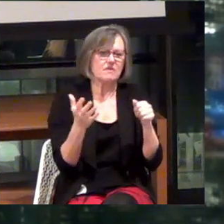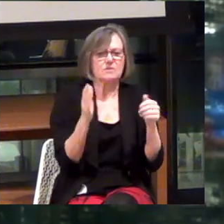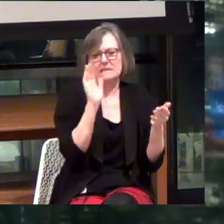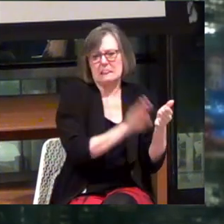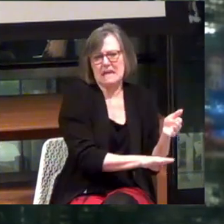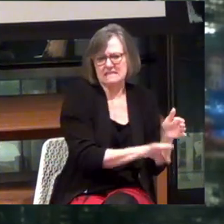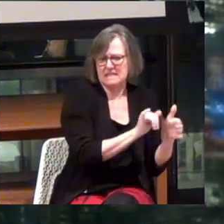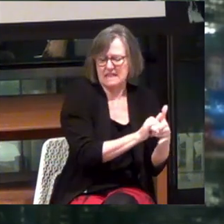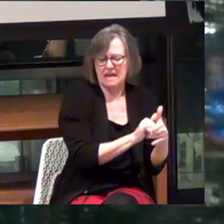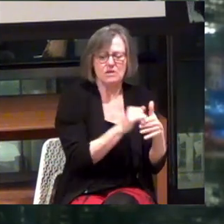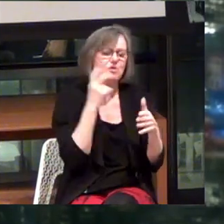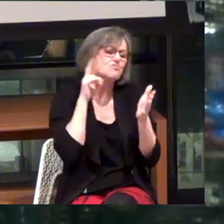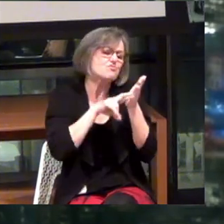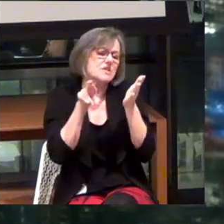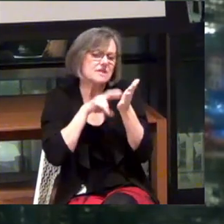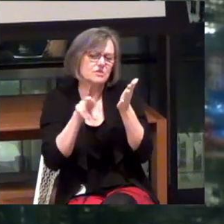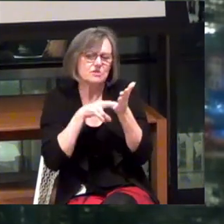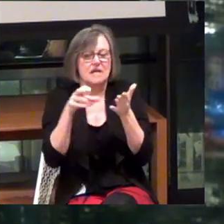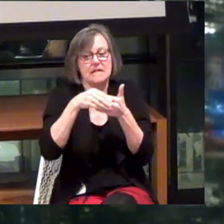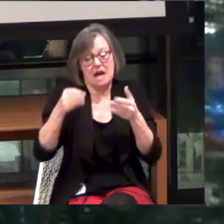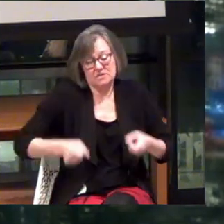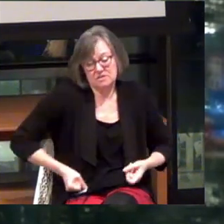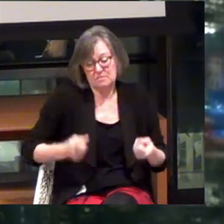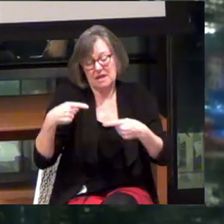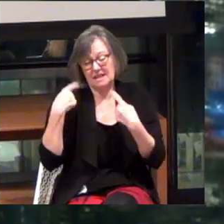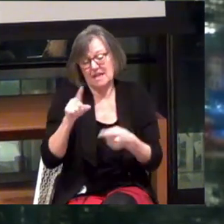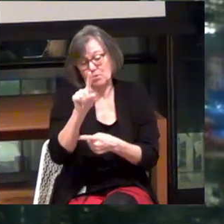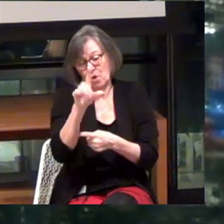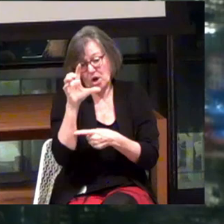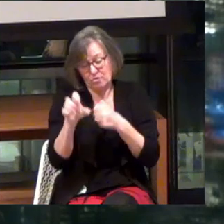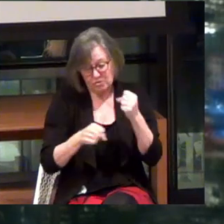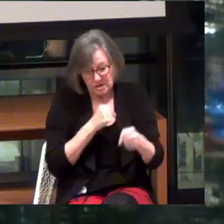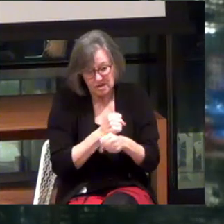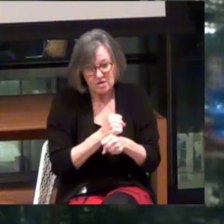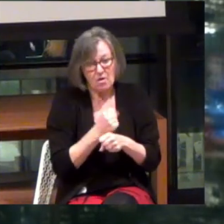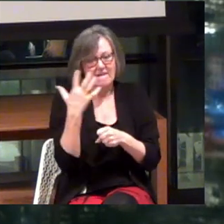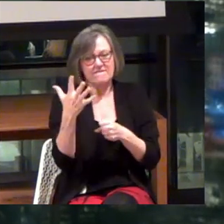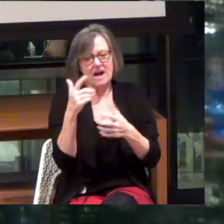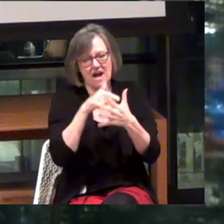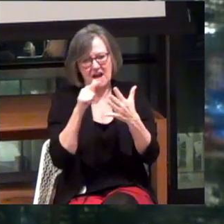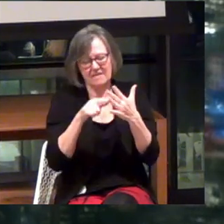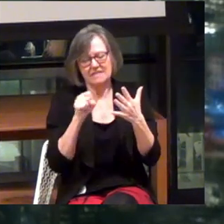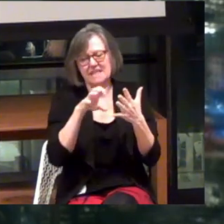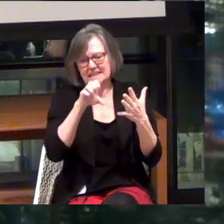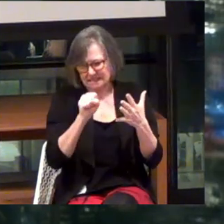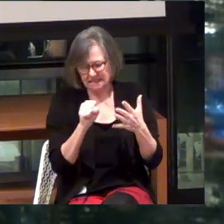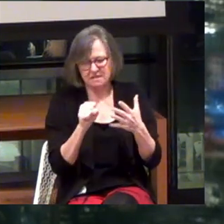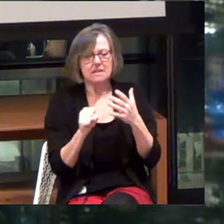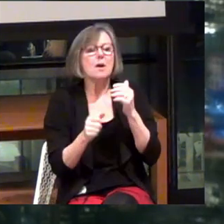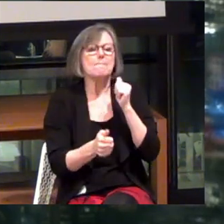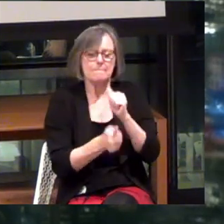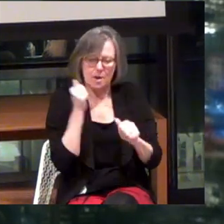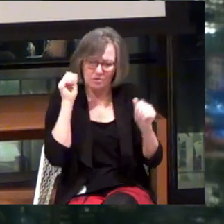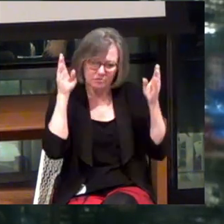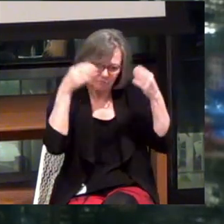And so when you look at the research dollars spent over the last 100 years on the five senses, you'll see dramatically that most of it is in vision.